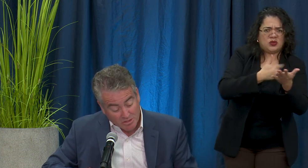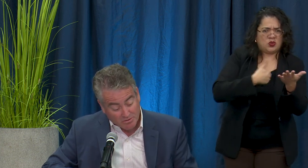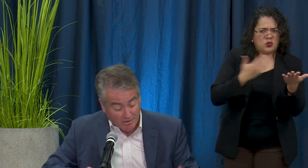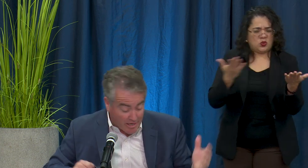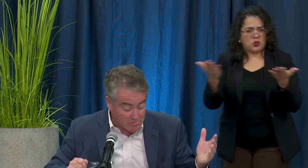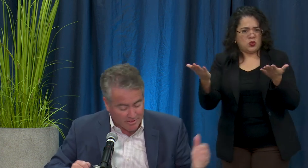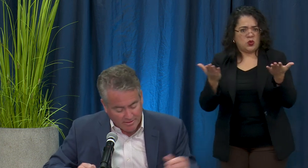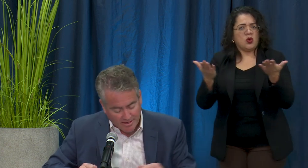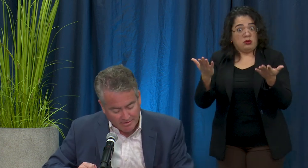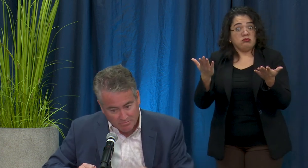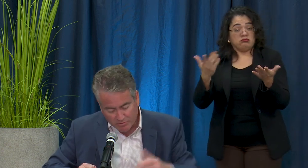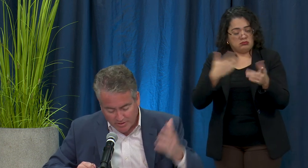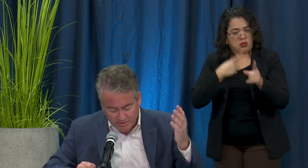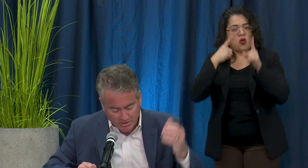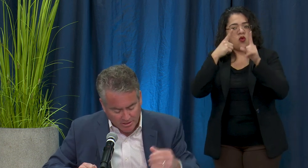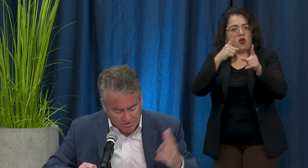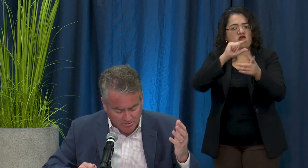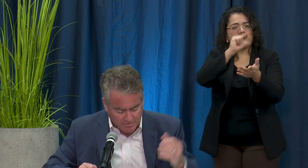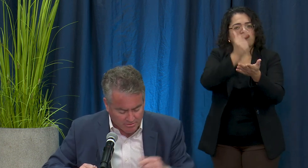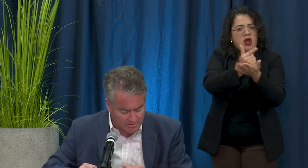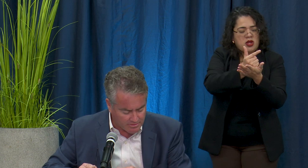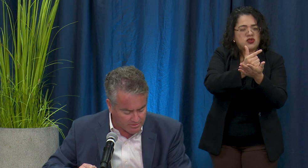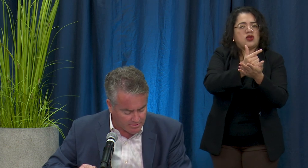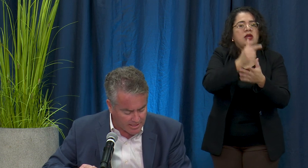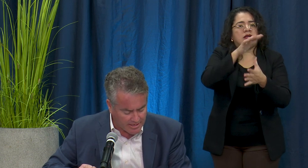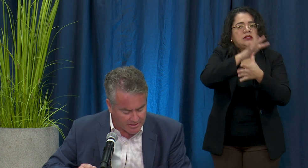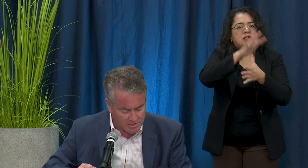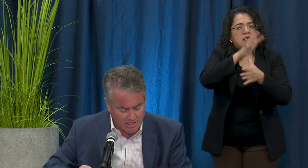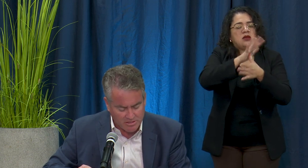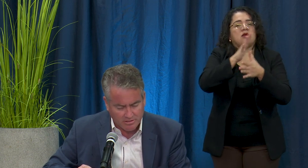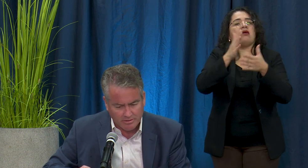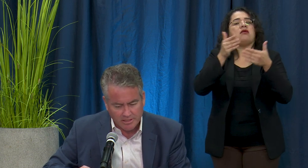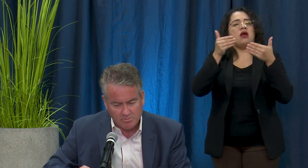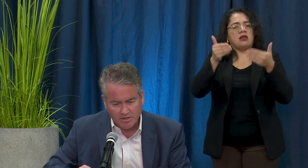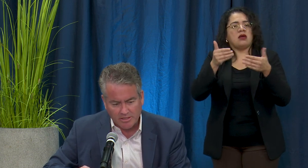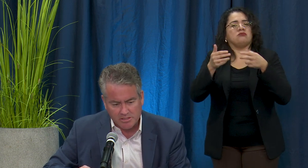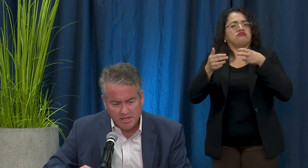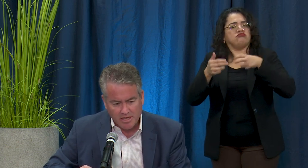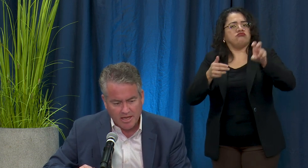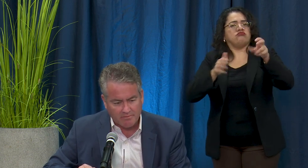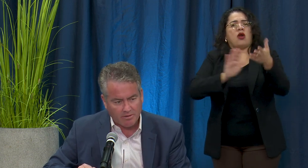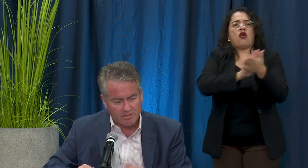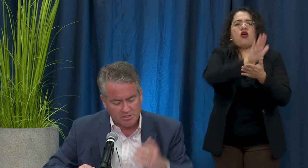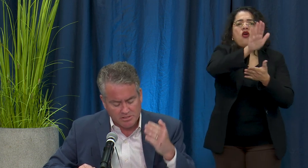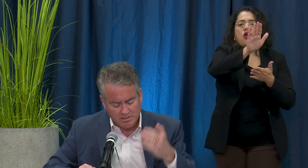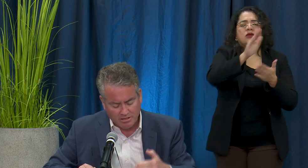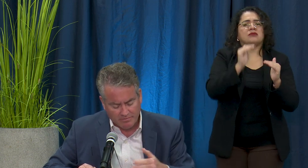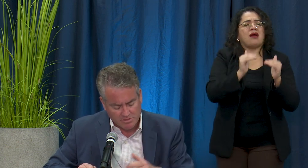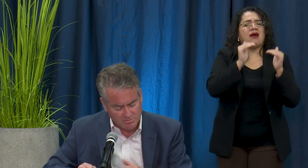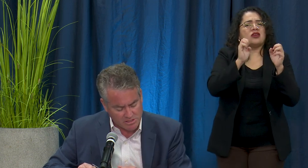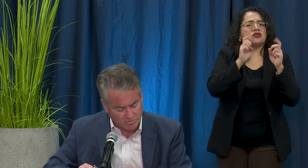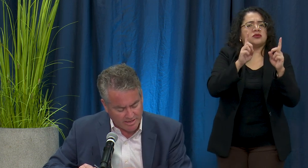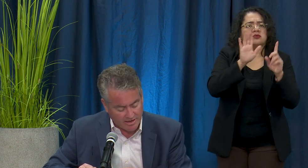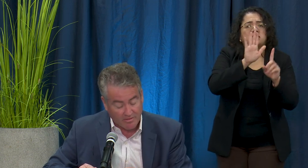sure they graduate and move on to college or their higher education experience and if we cut off the semester right now